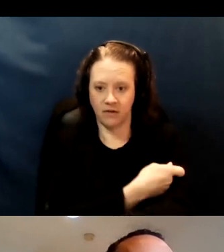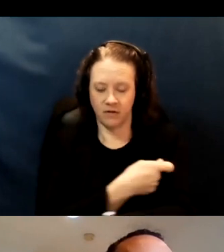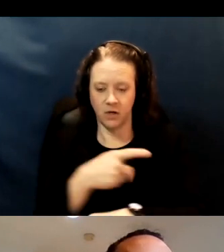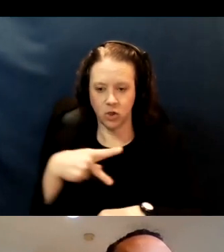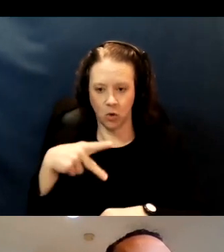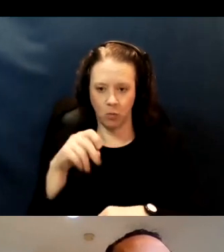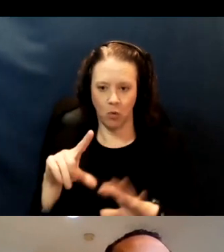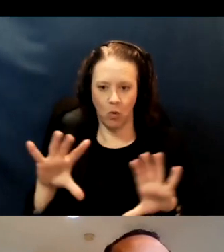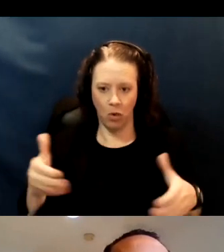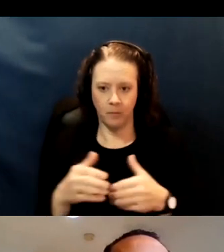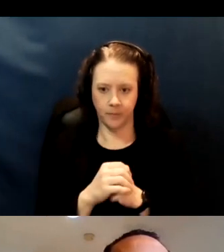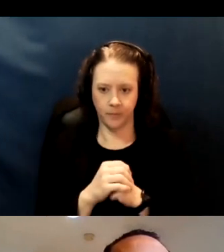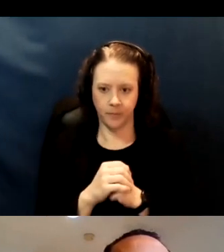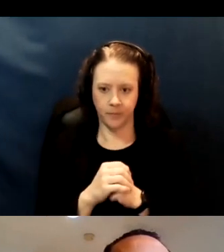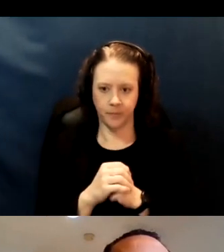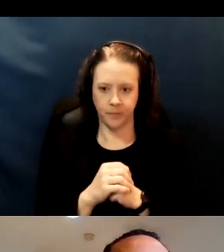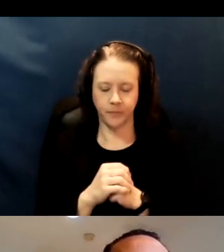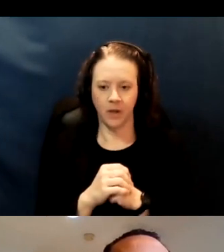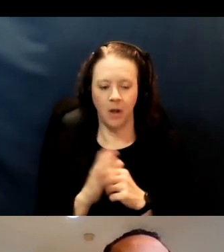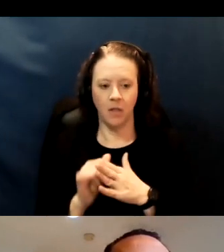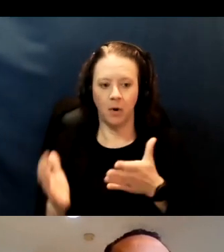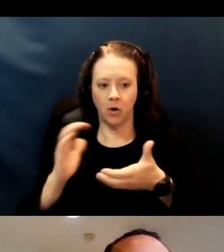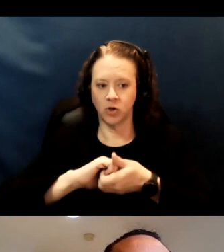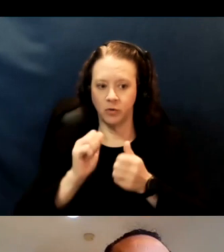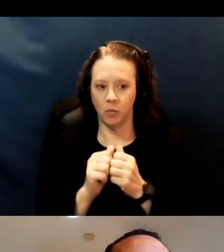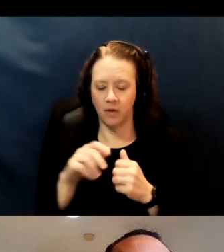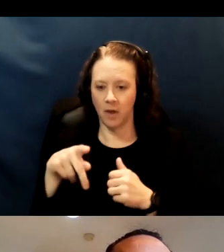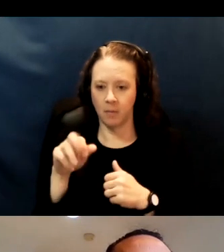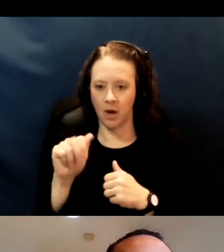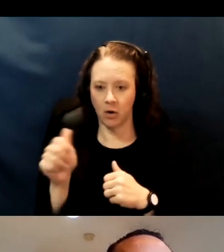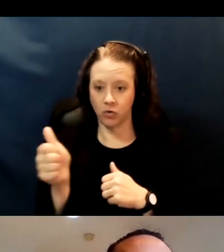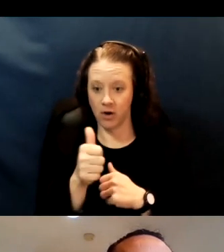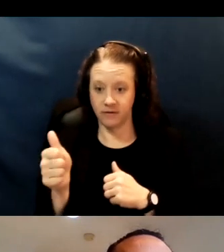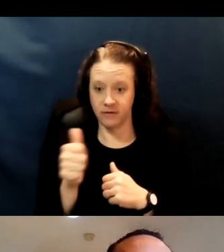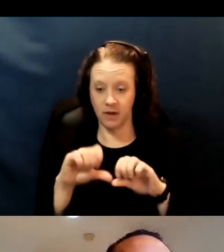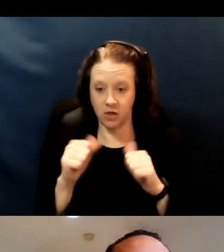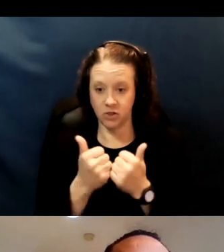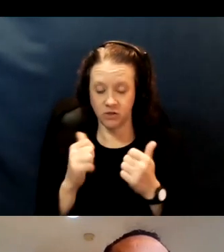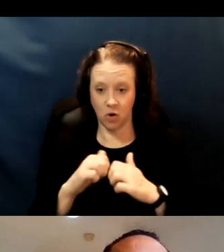The partnerships with paratransit agencies are now live on the county vaccine website.